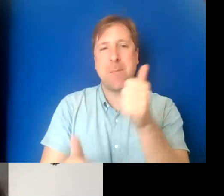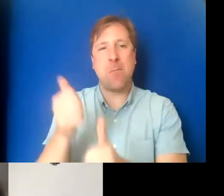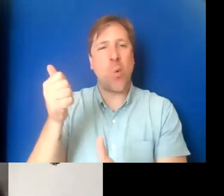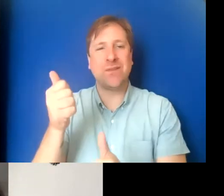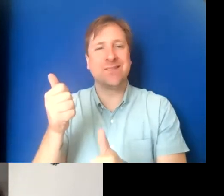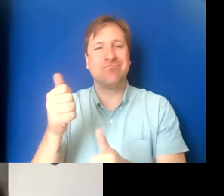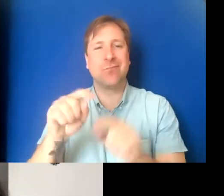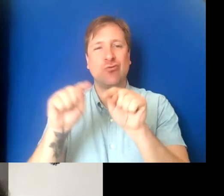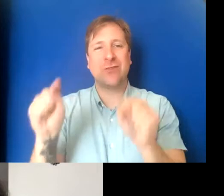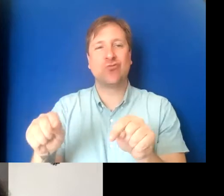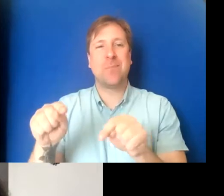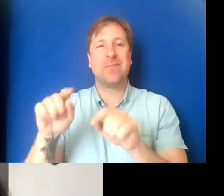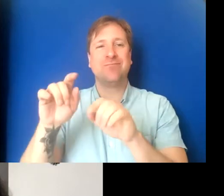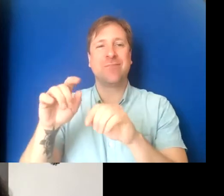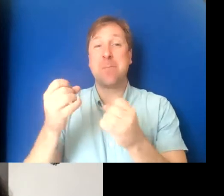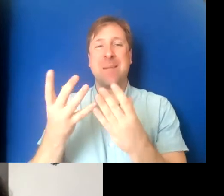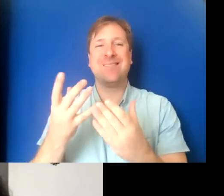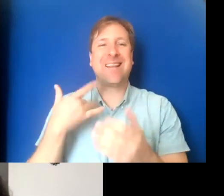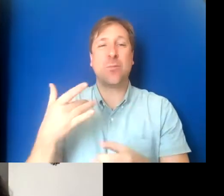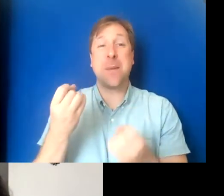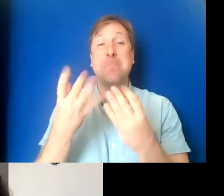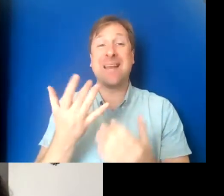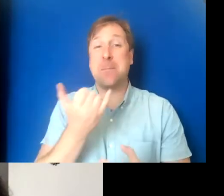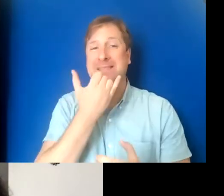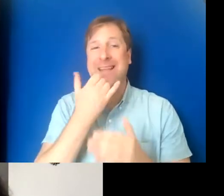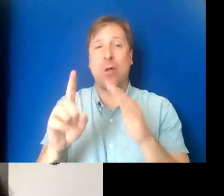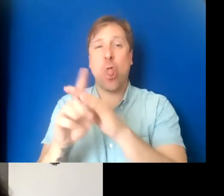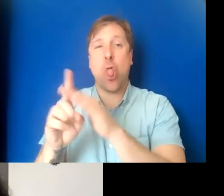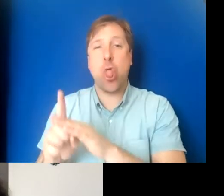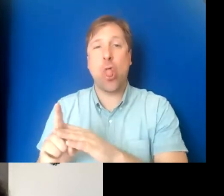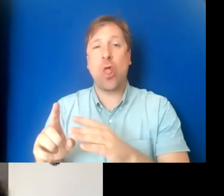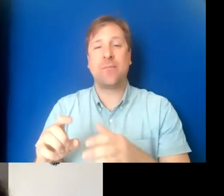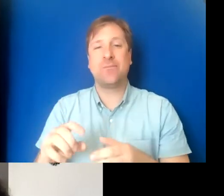transcript is typos. But it's more than that. Okay.